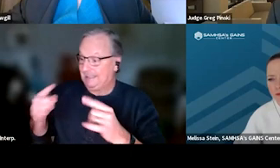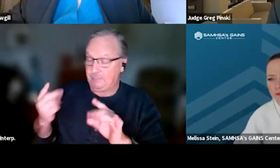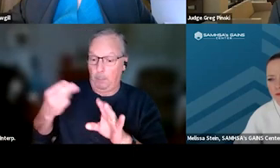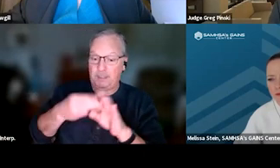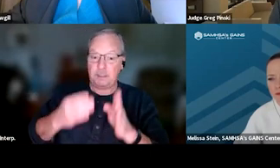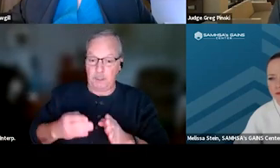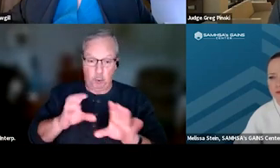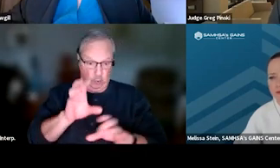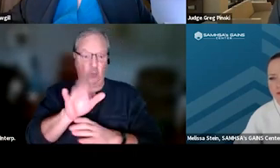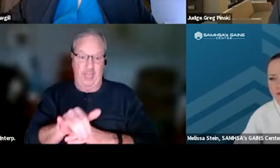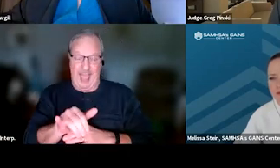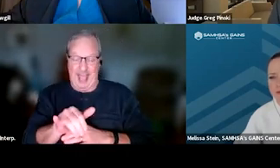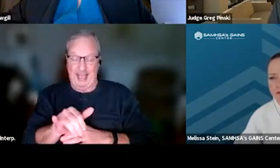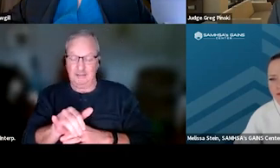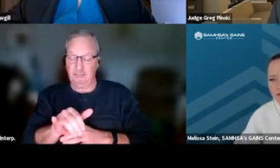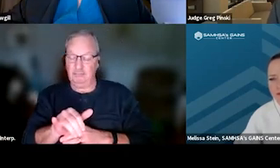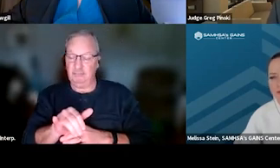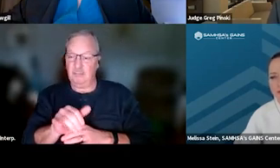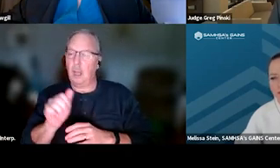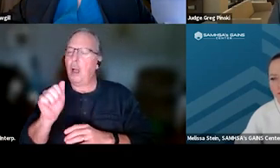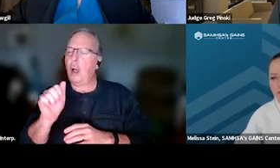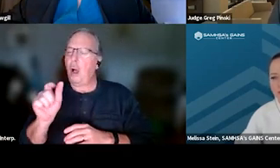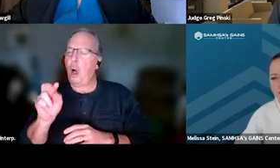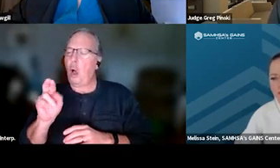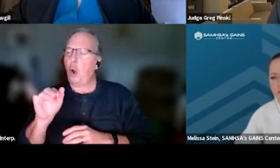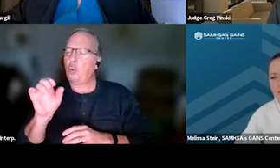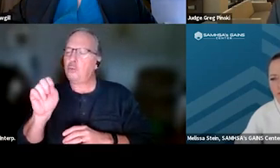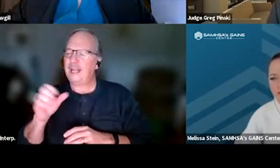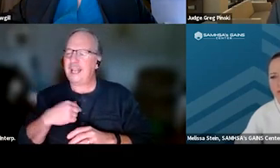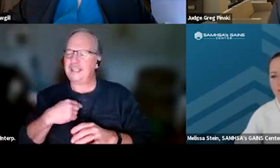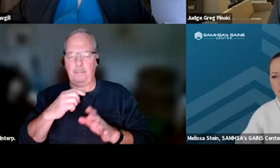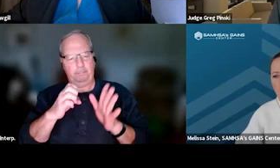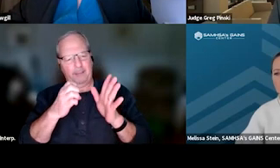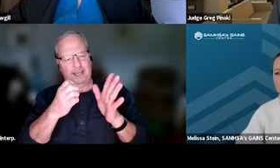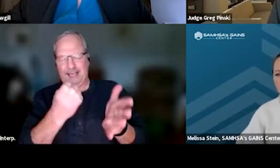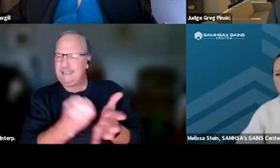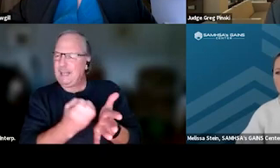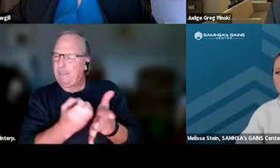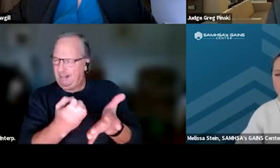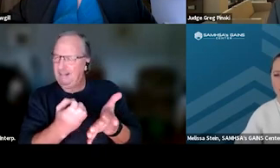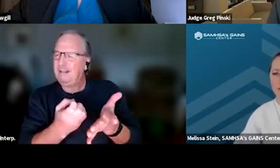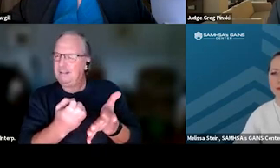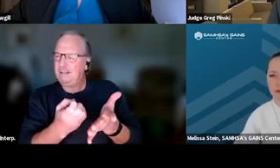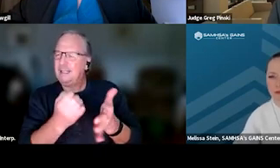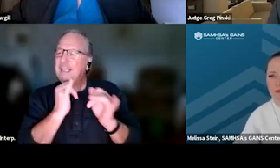And All Rise has some sample exit interview questions and forms that you can use